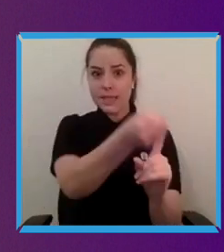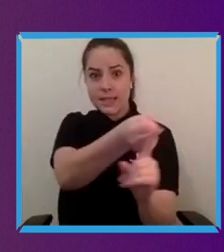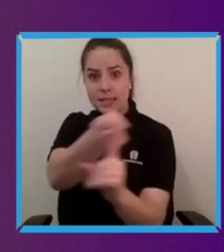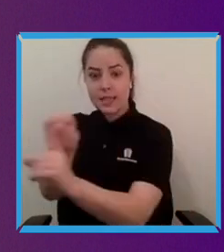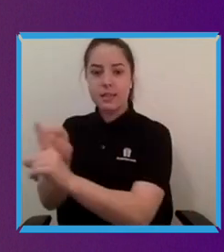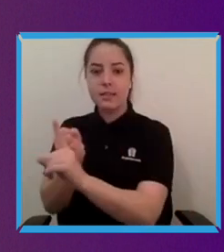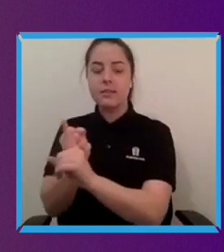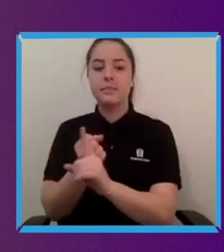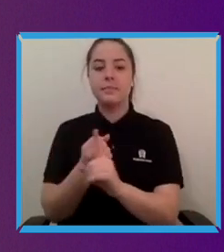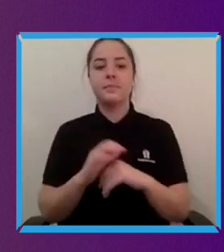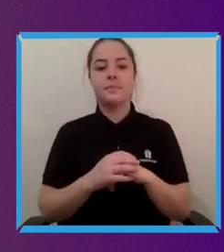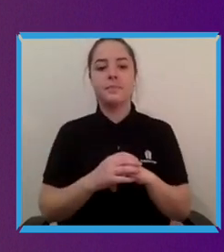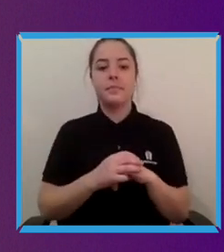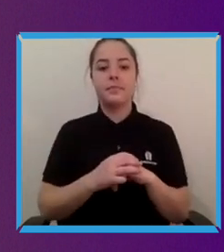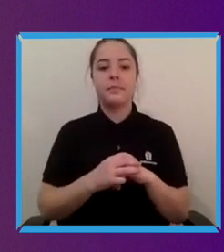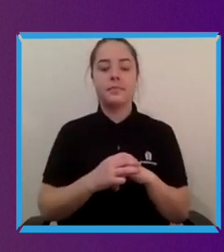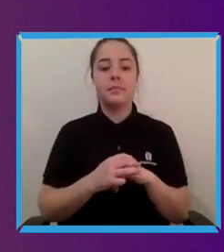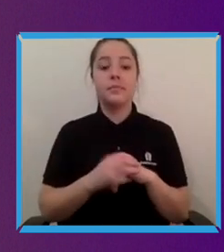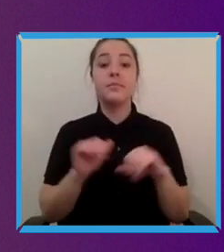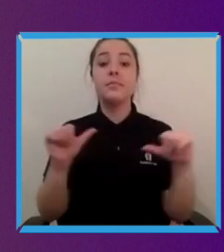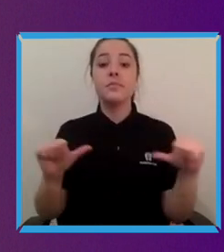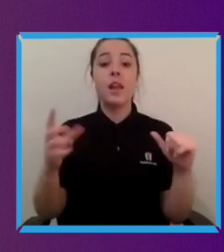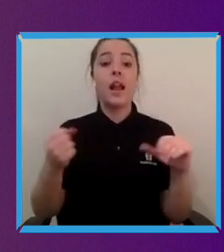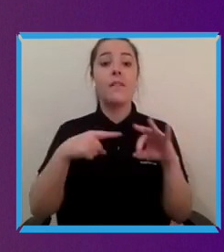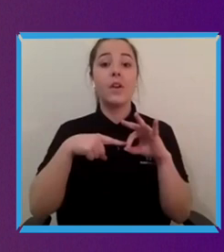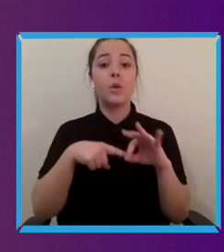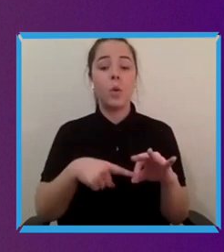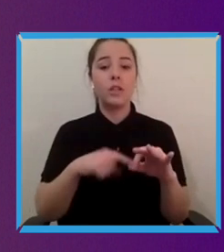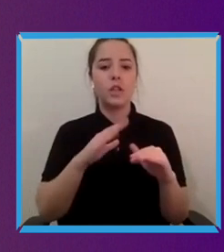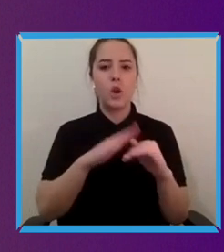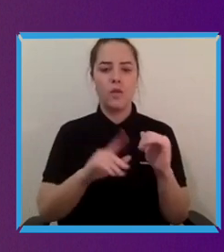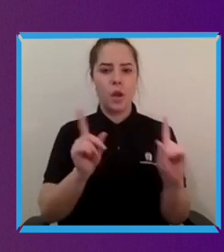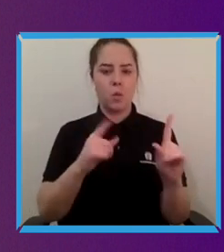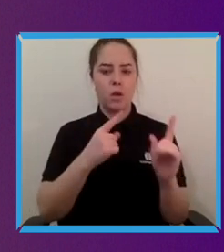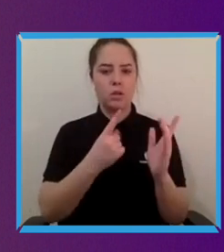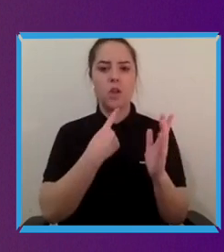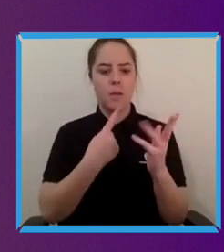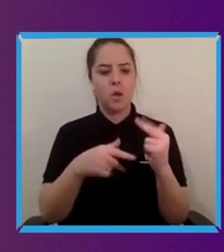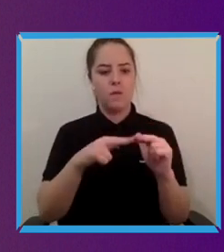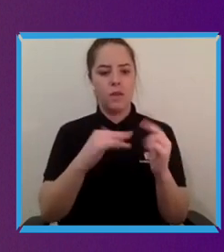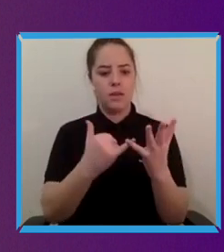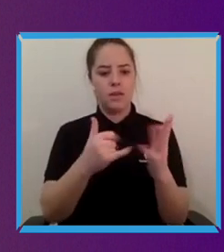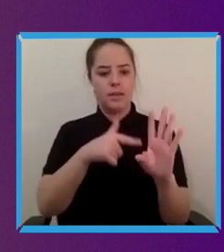What about the question, Srin, around what type of systemic changes would you like to see?